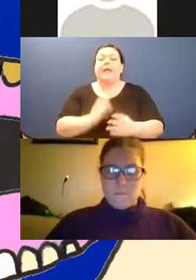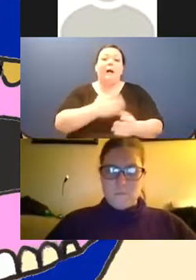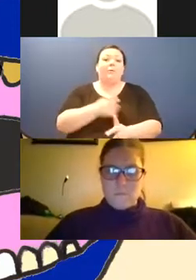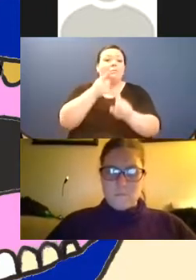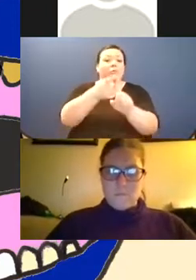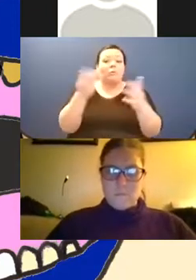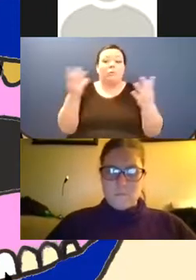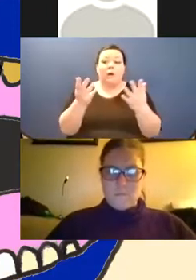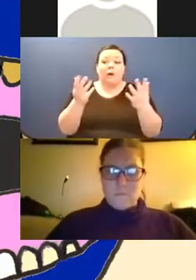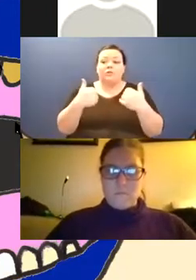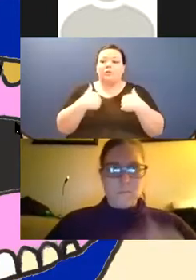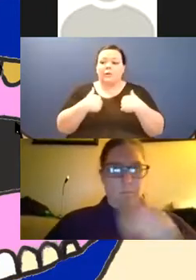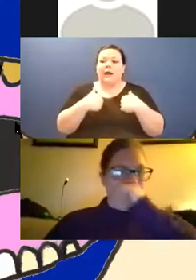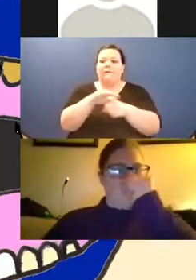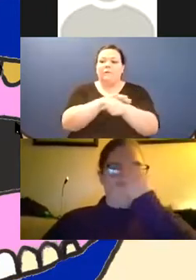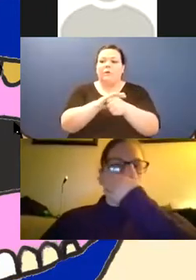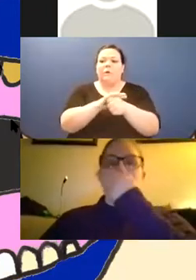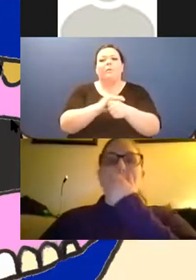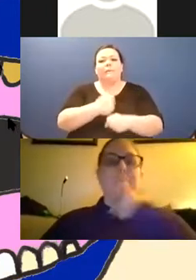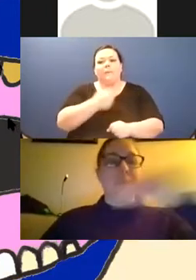and we'd love to get your name and we can just email you when we're looking for people,